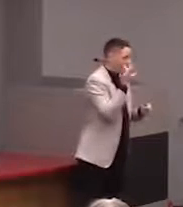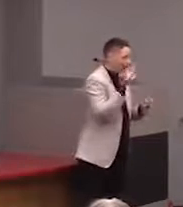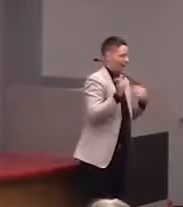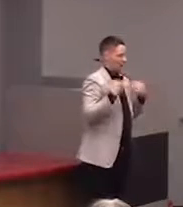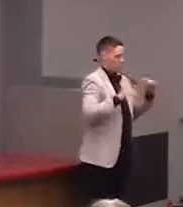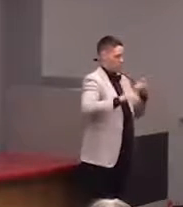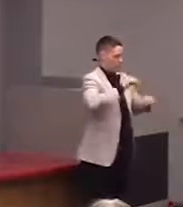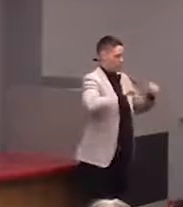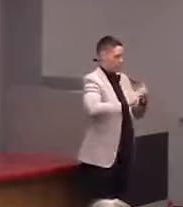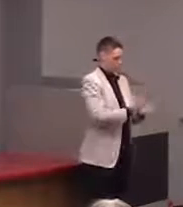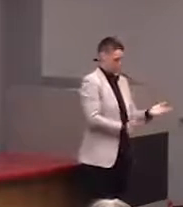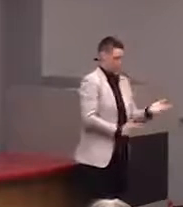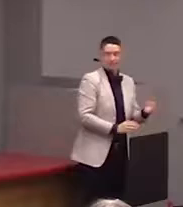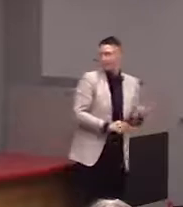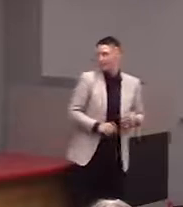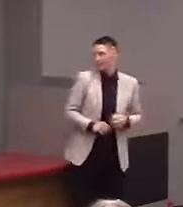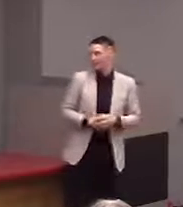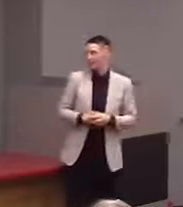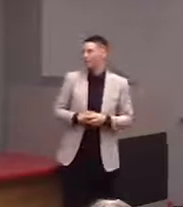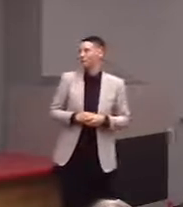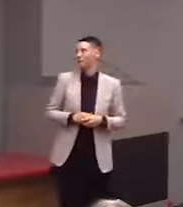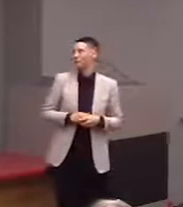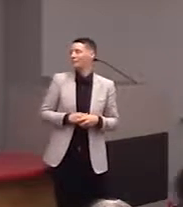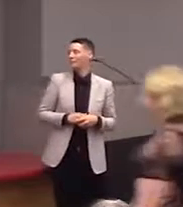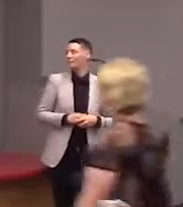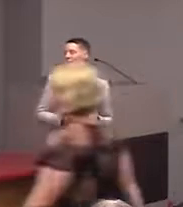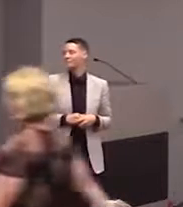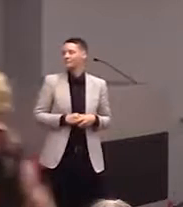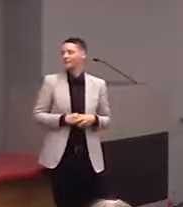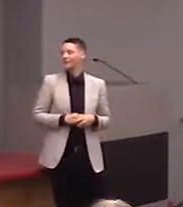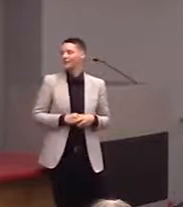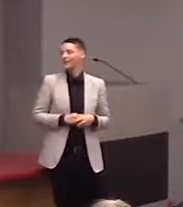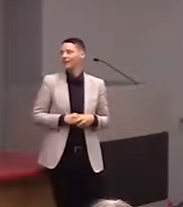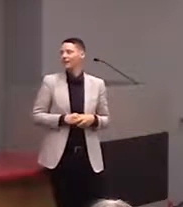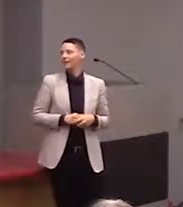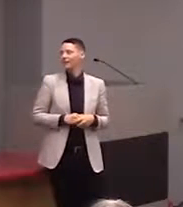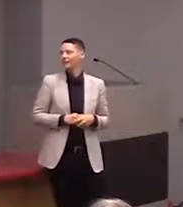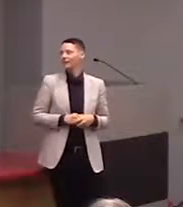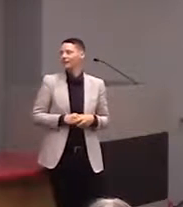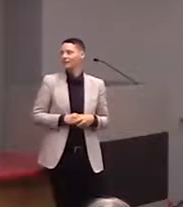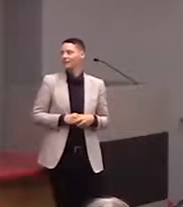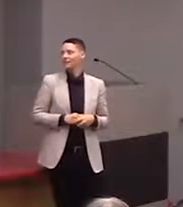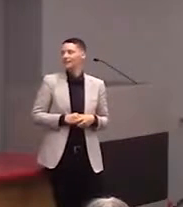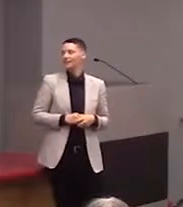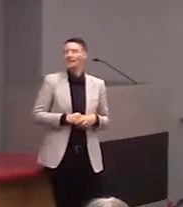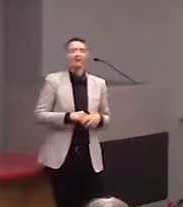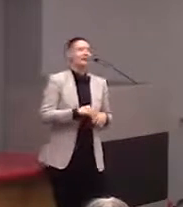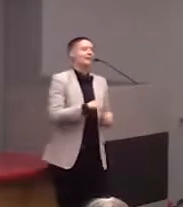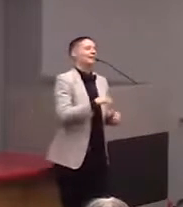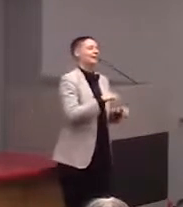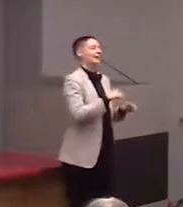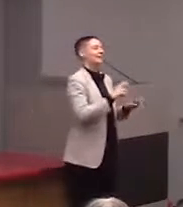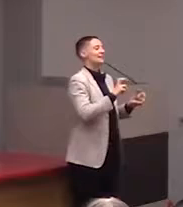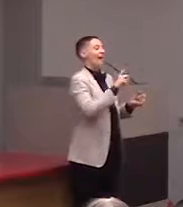(giggling) It is a half of a sabertooth tiger skull.